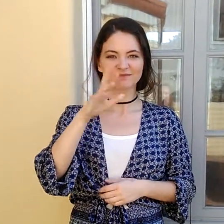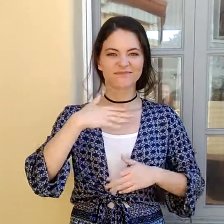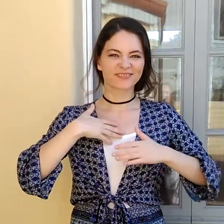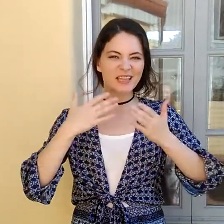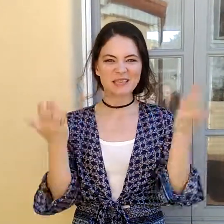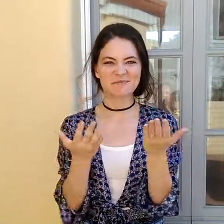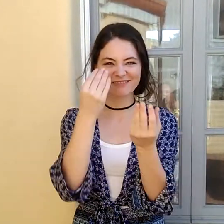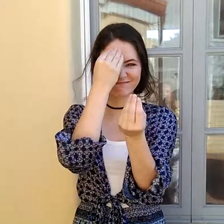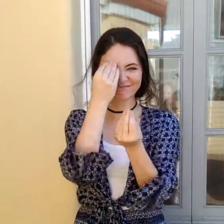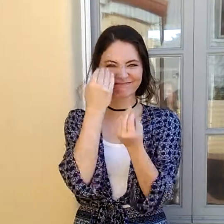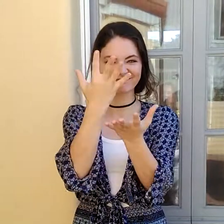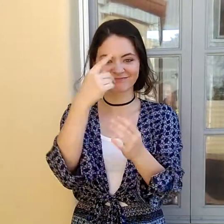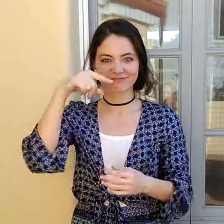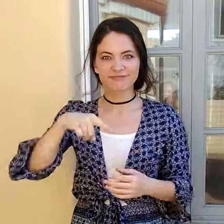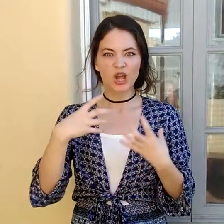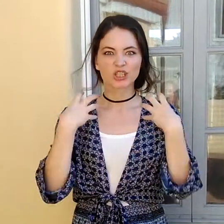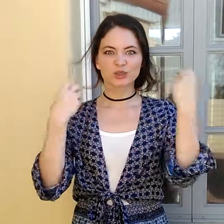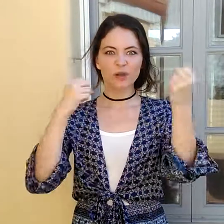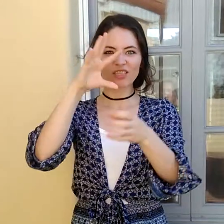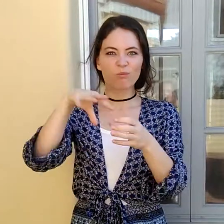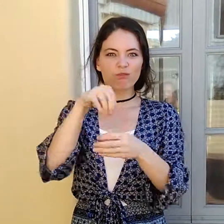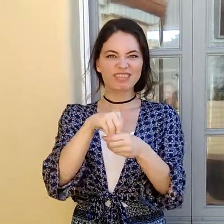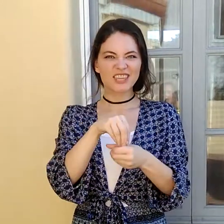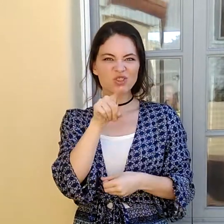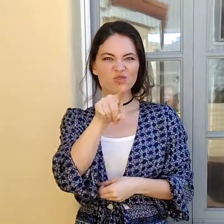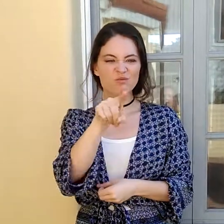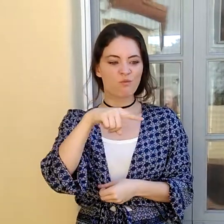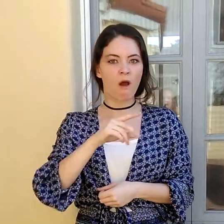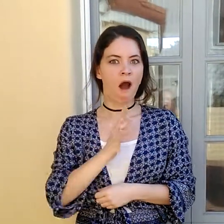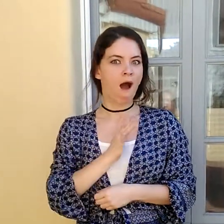I'm here to let you know that The Strength Within You Films